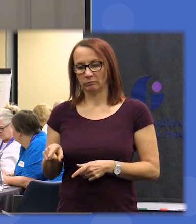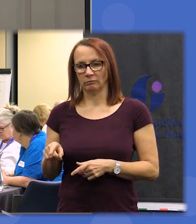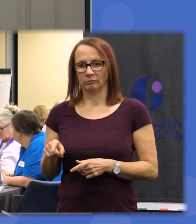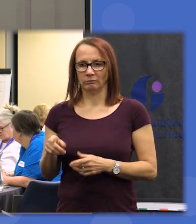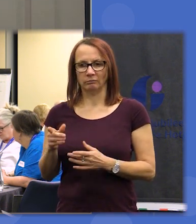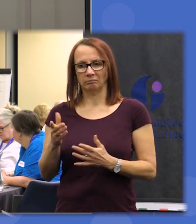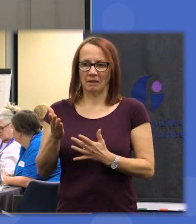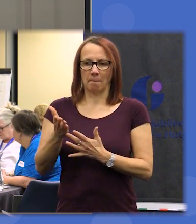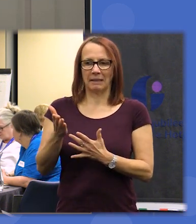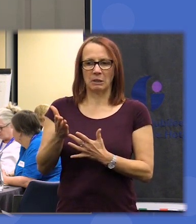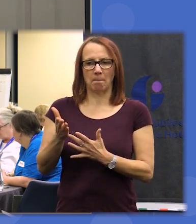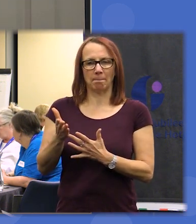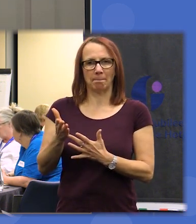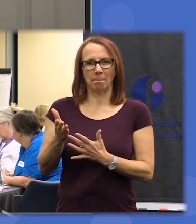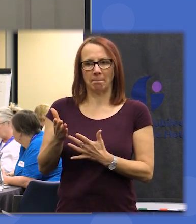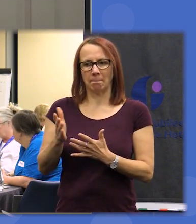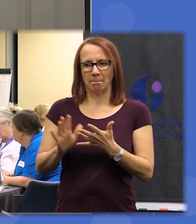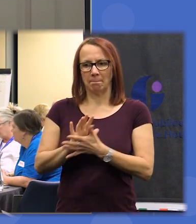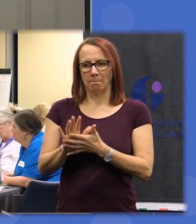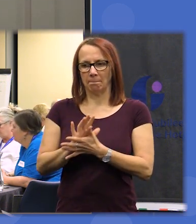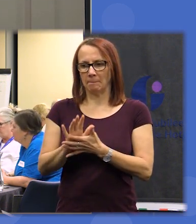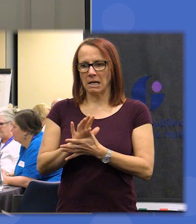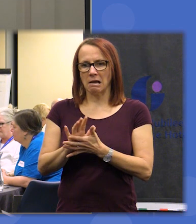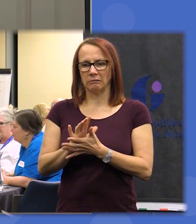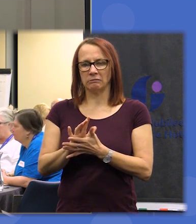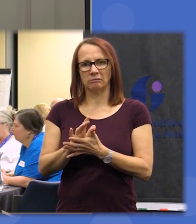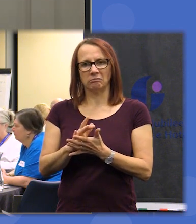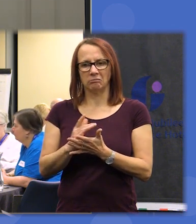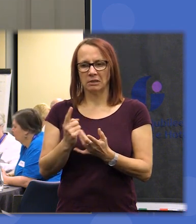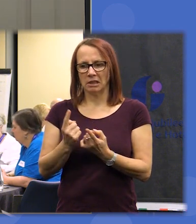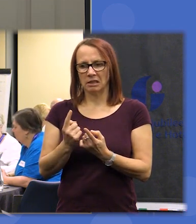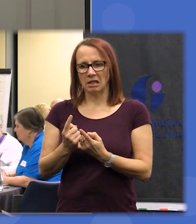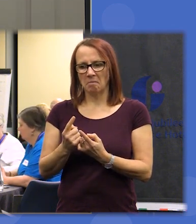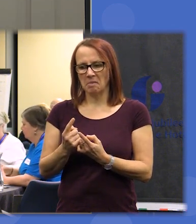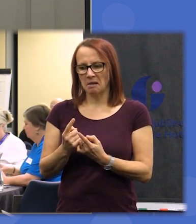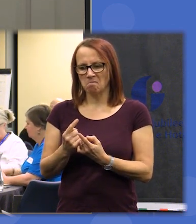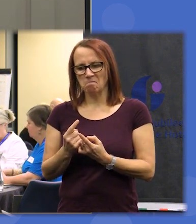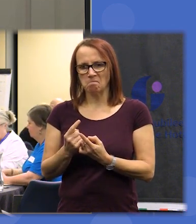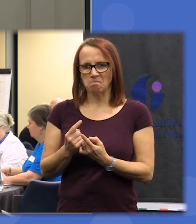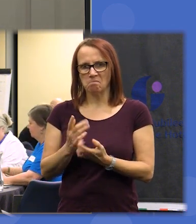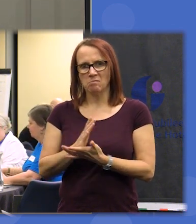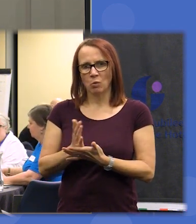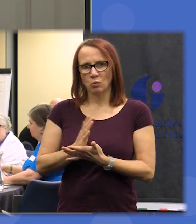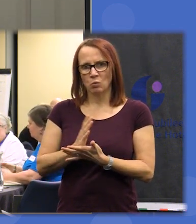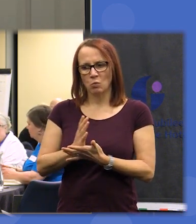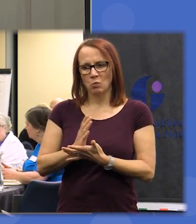that's for everything else that might be for statements where you may be you know you're not too sure on your table but actually maybe you want to revisit it at